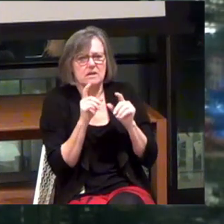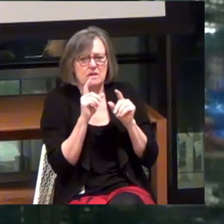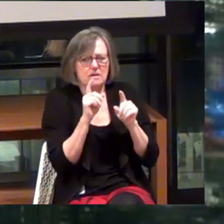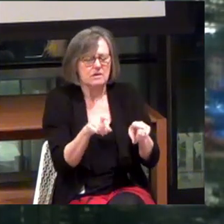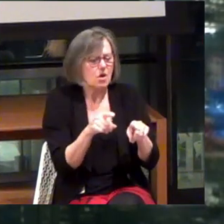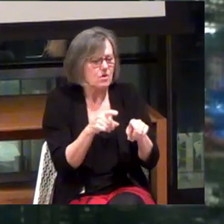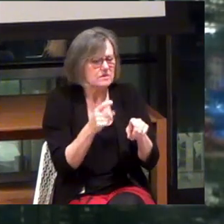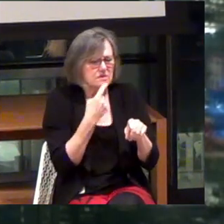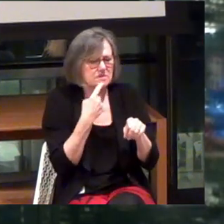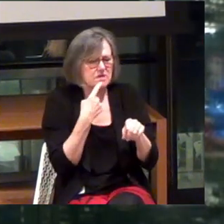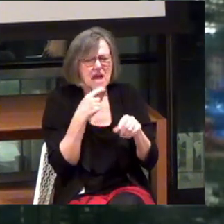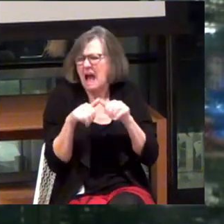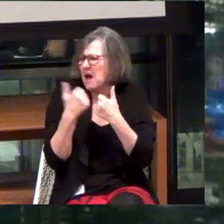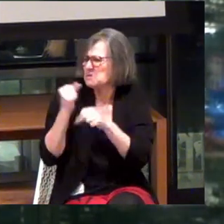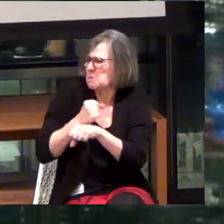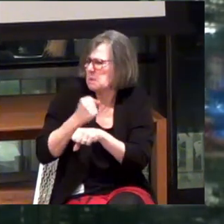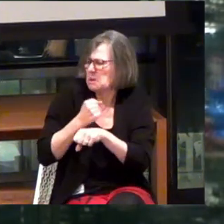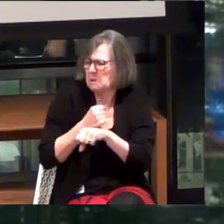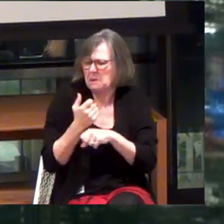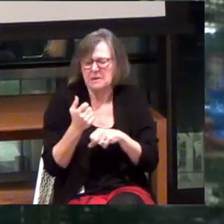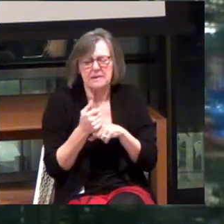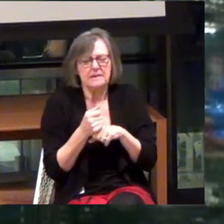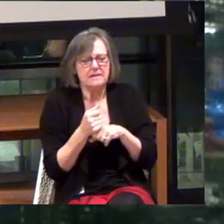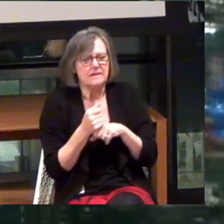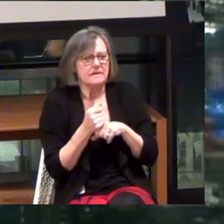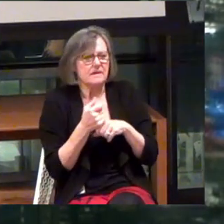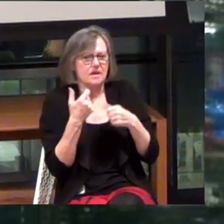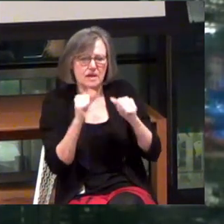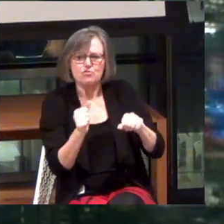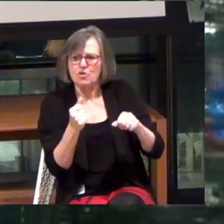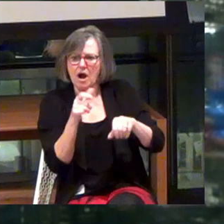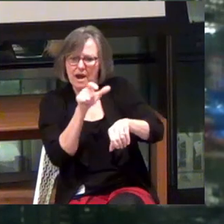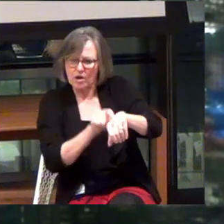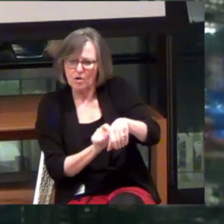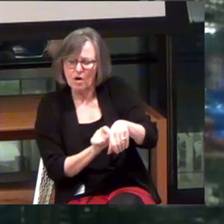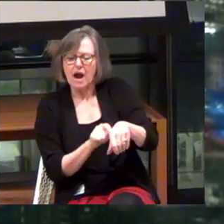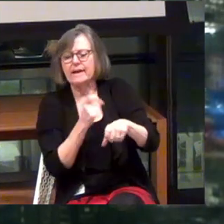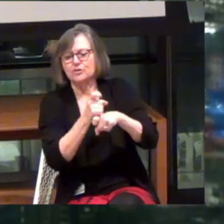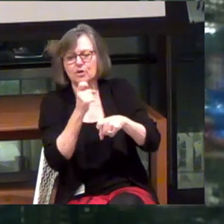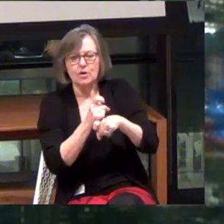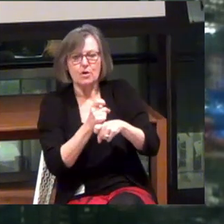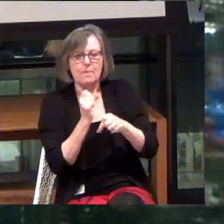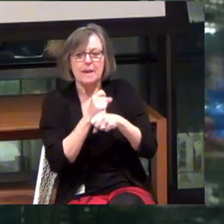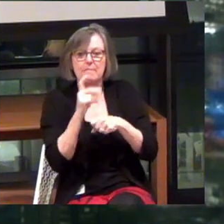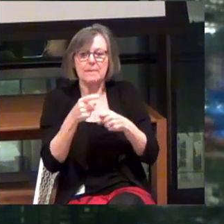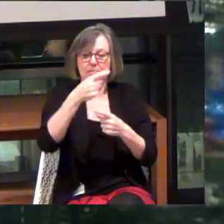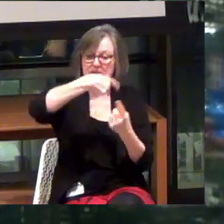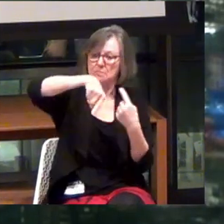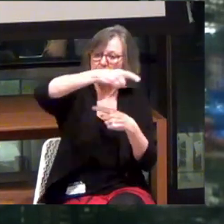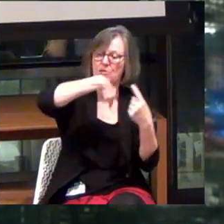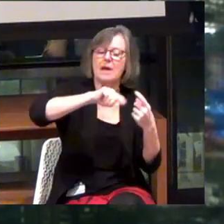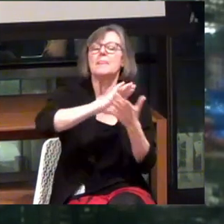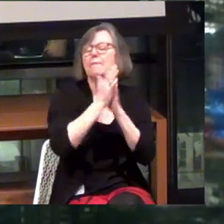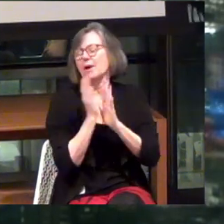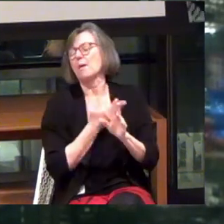Someone was like... How does it work? He tried it on. I have a joke that says... When we make people spin around, they become our friends.